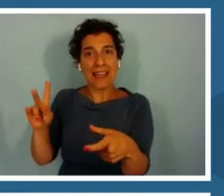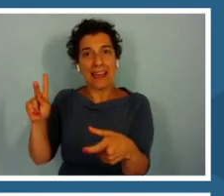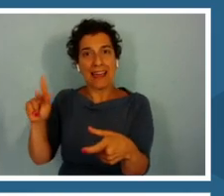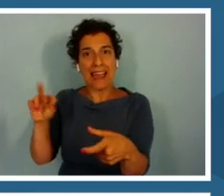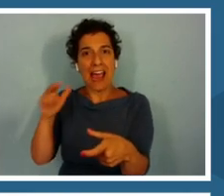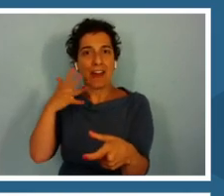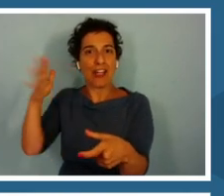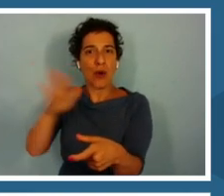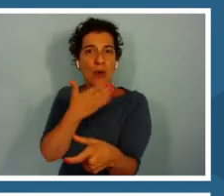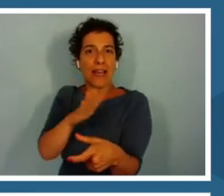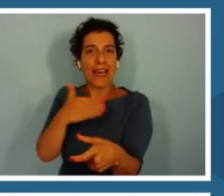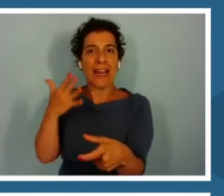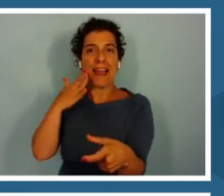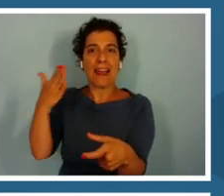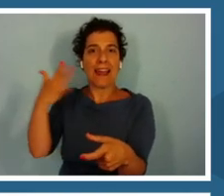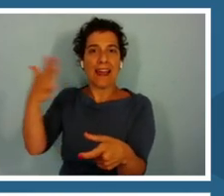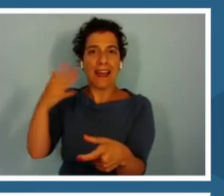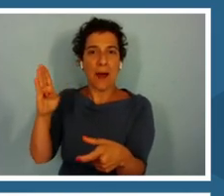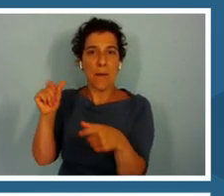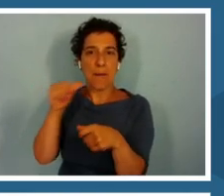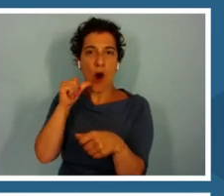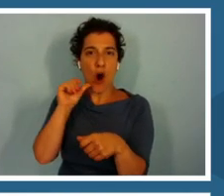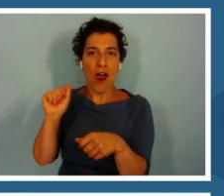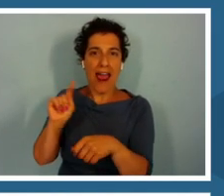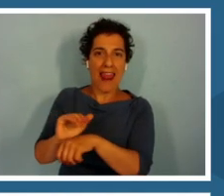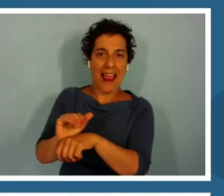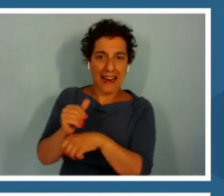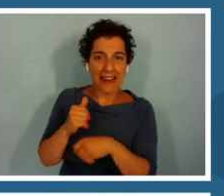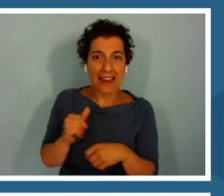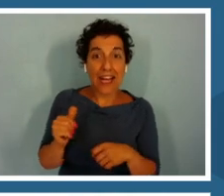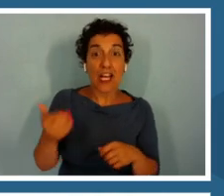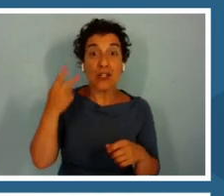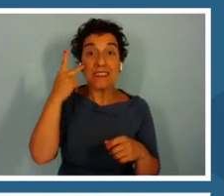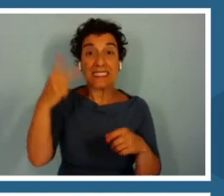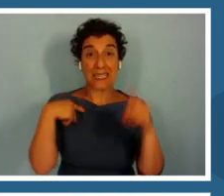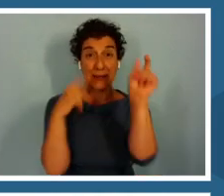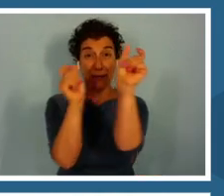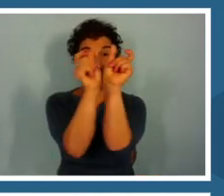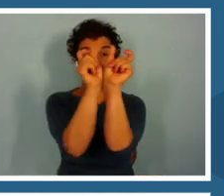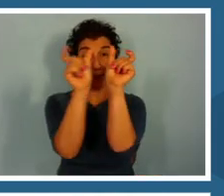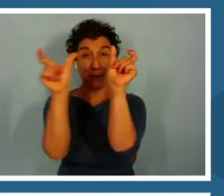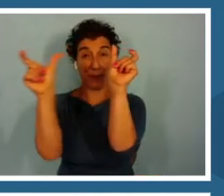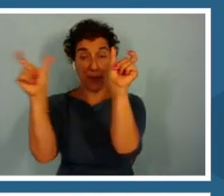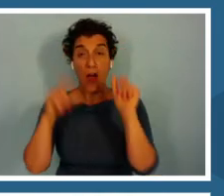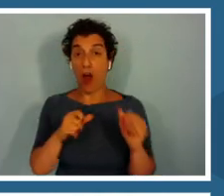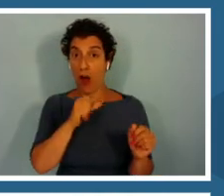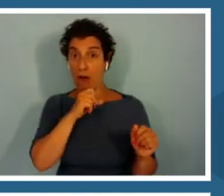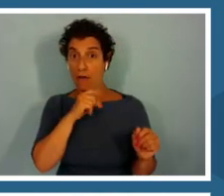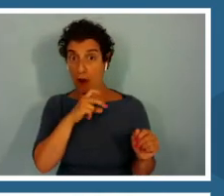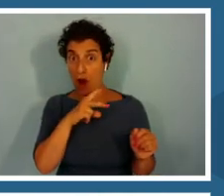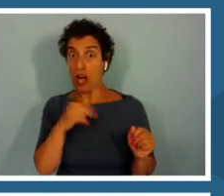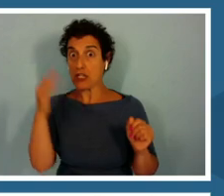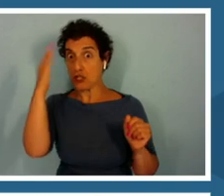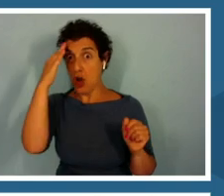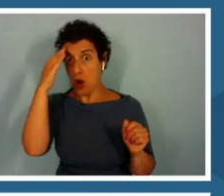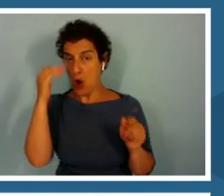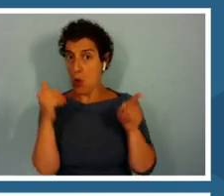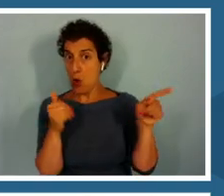In the top right, you can see a mating meter. Since we know frogs somehow know when bats are about -- it's a warning to the player,